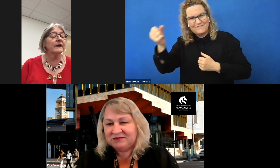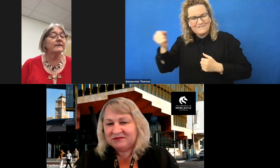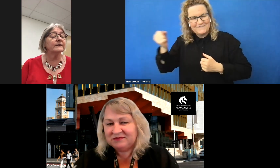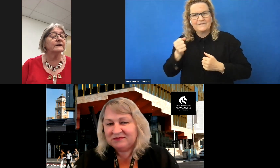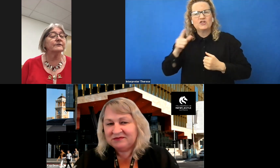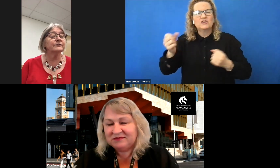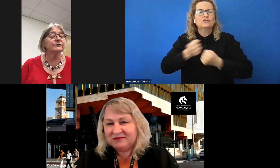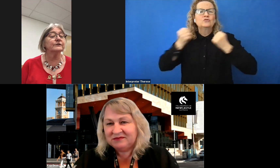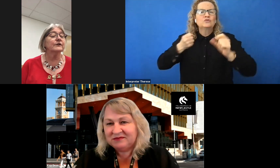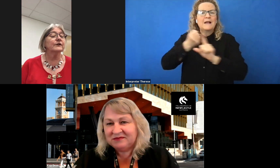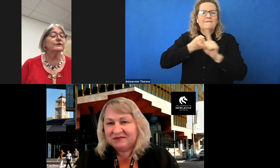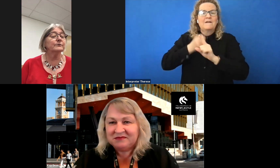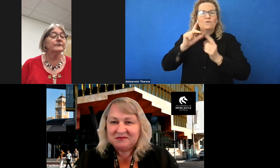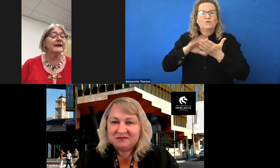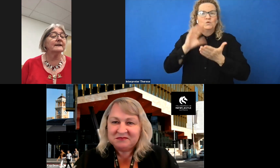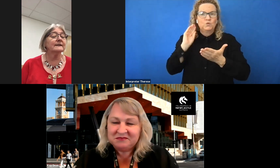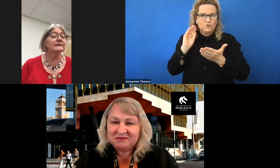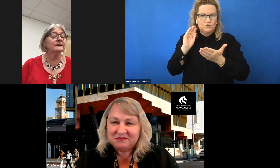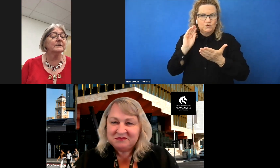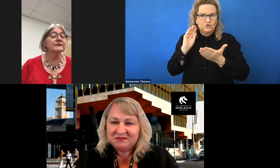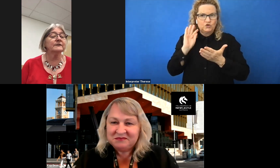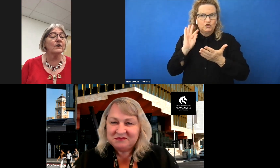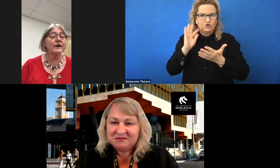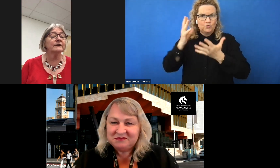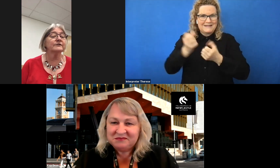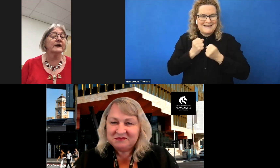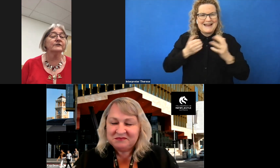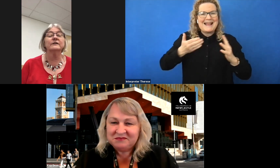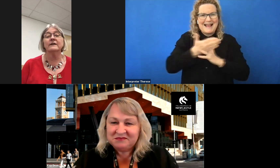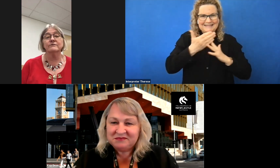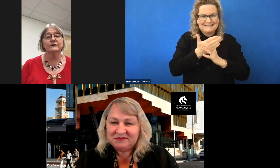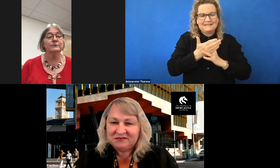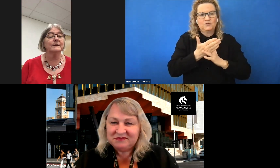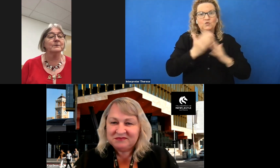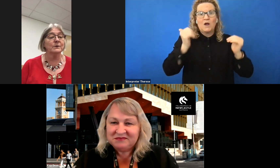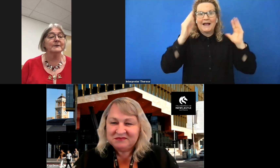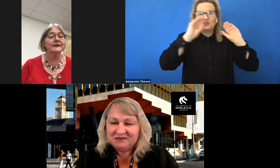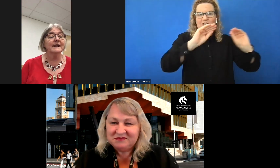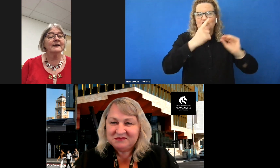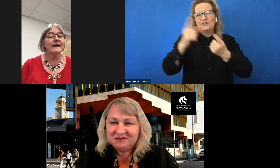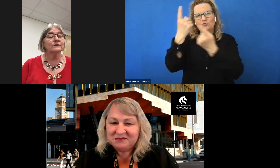advocate for students to attain accessibility to higher education and graduate employment. Kay has